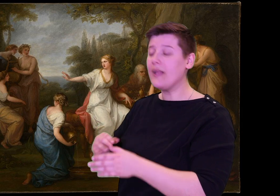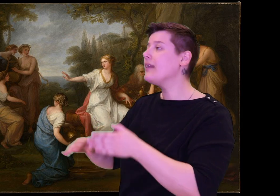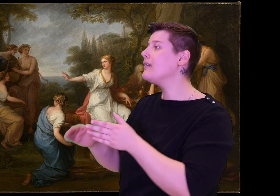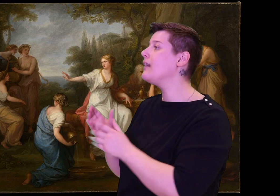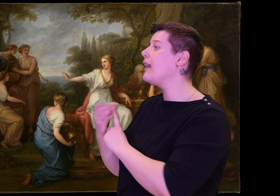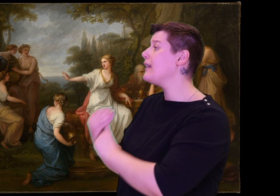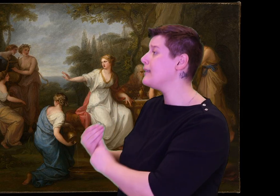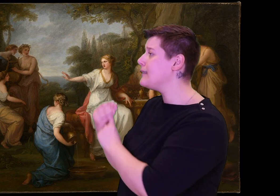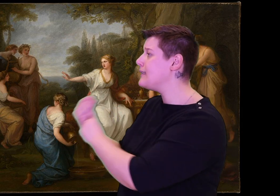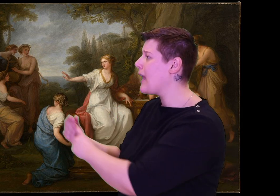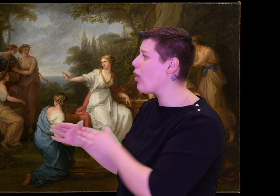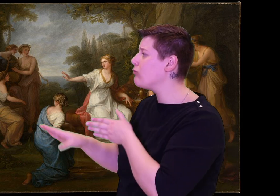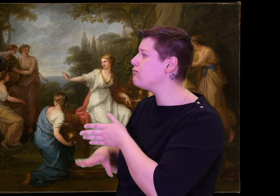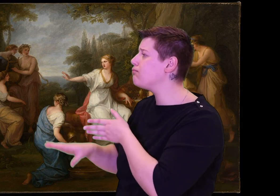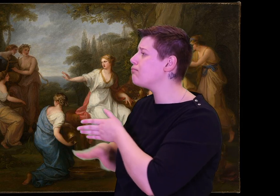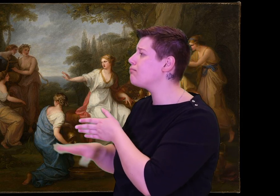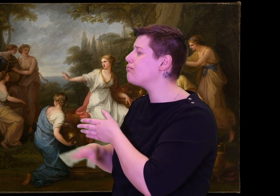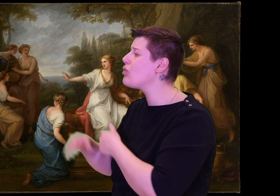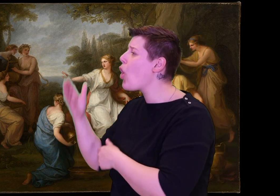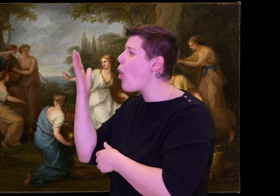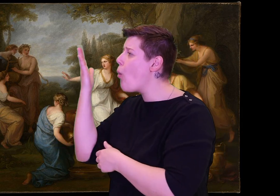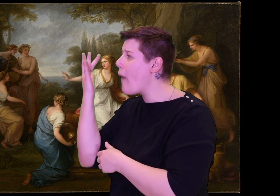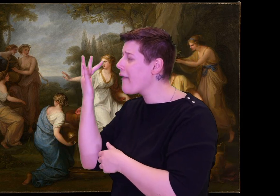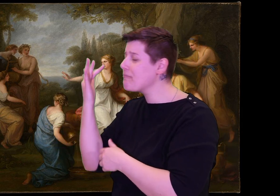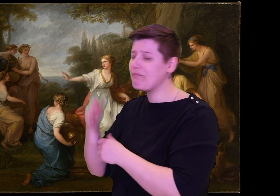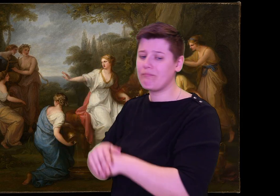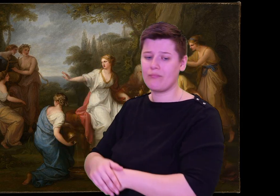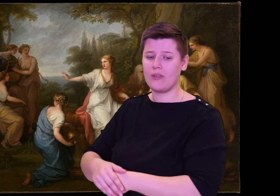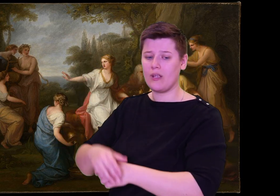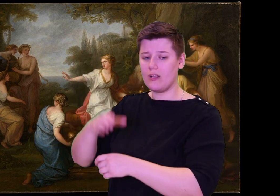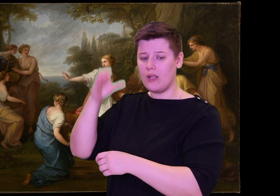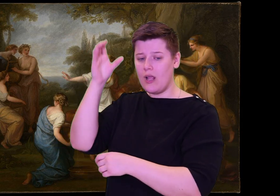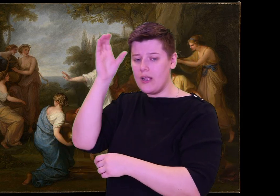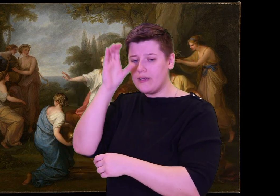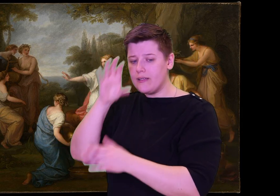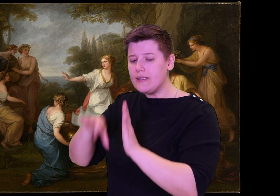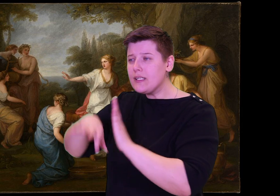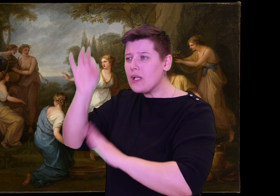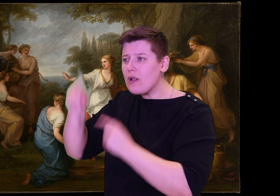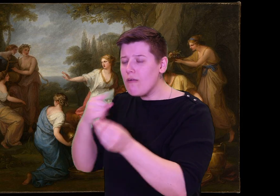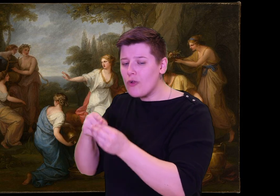Now here is some advice from me for you.